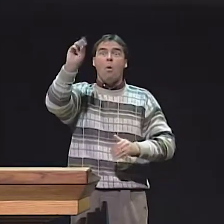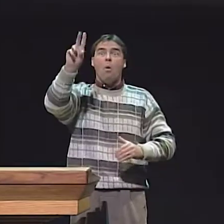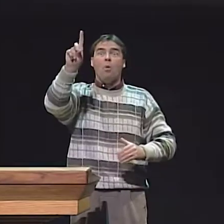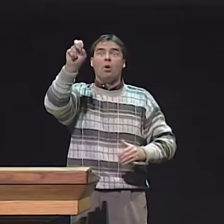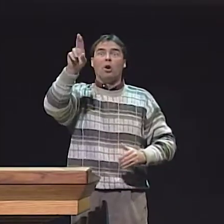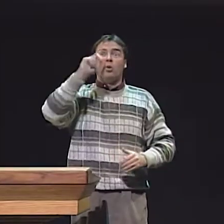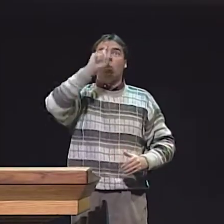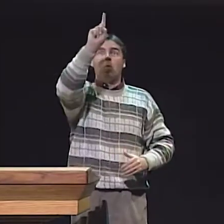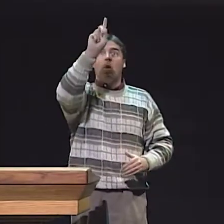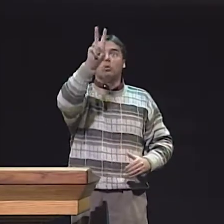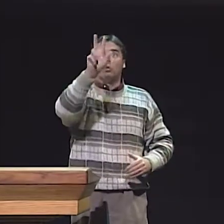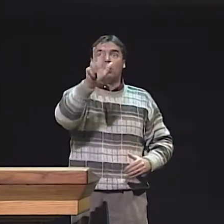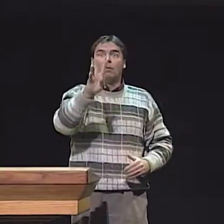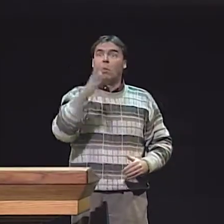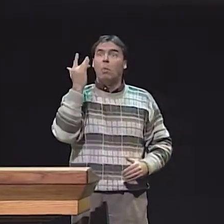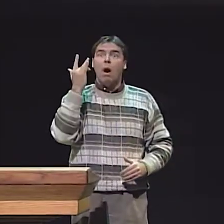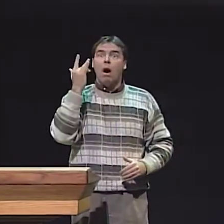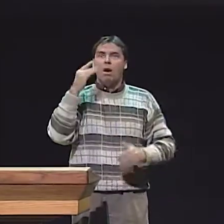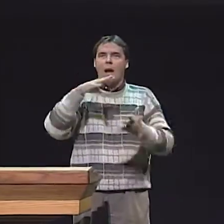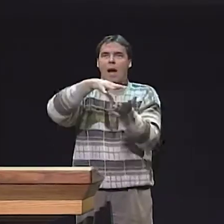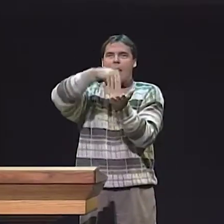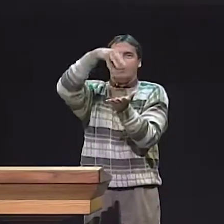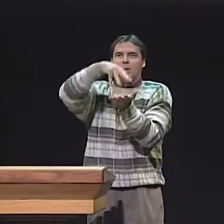SO, YOU CAN SEE THAT EACH GROUP WAS DIVIDED UP LIKE THAT.